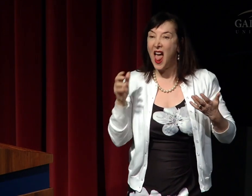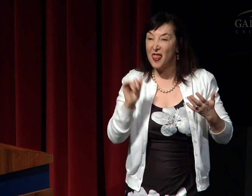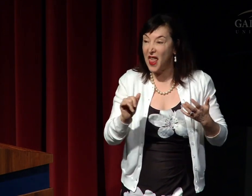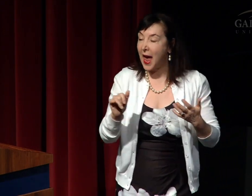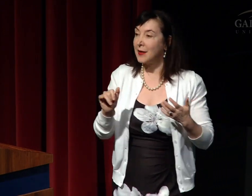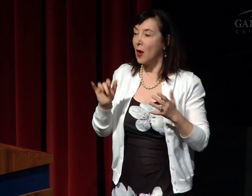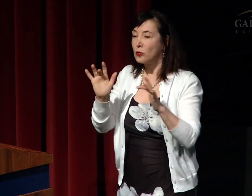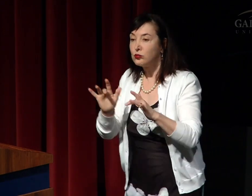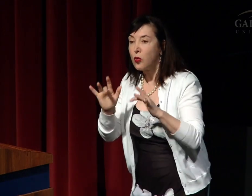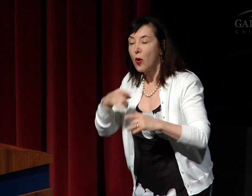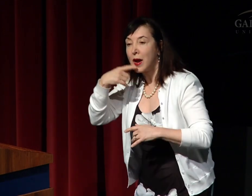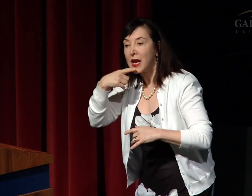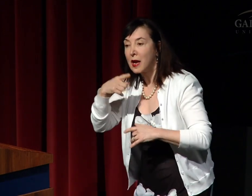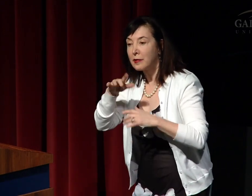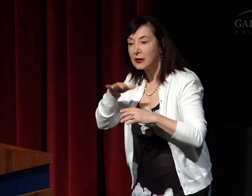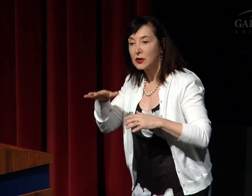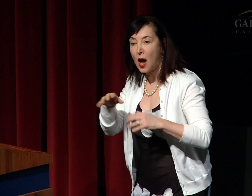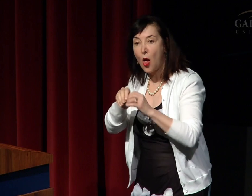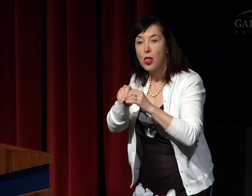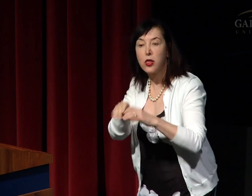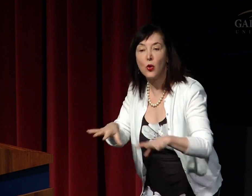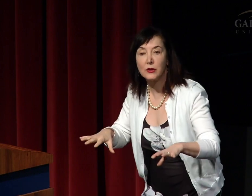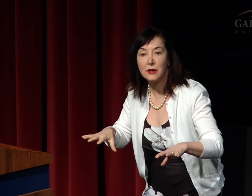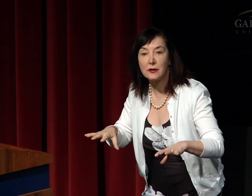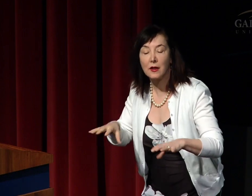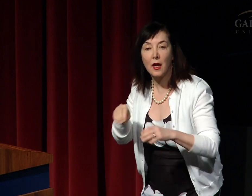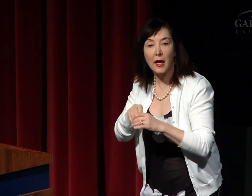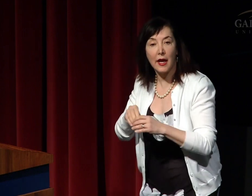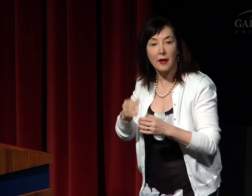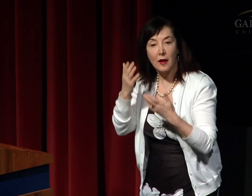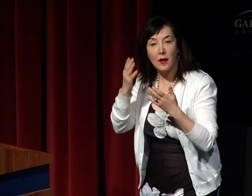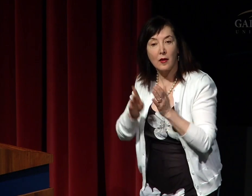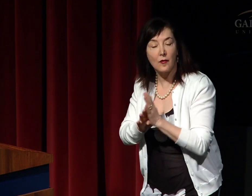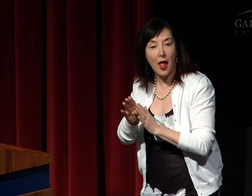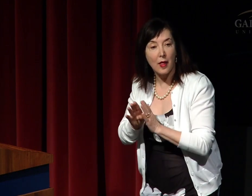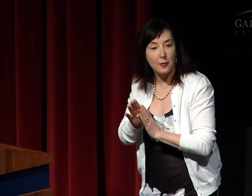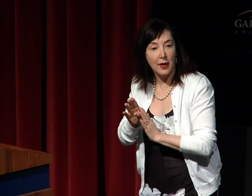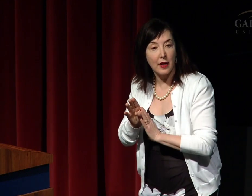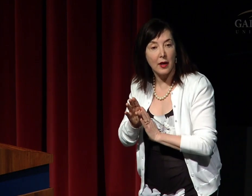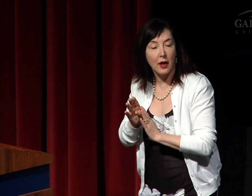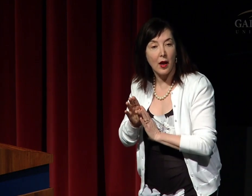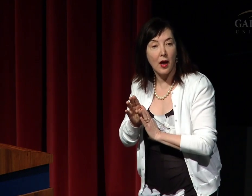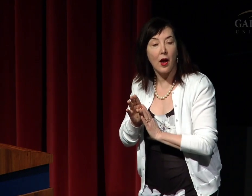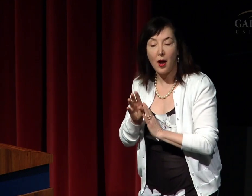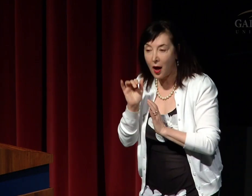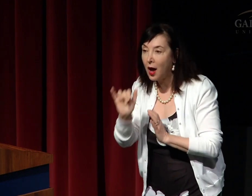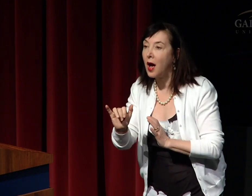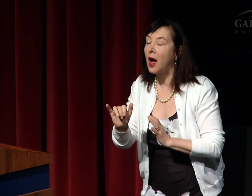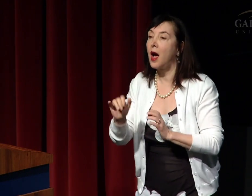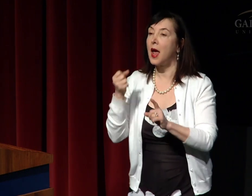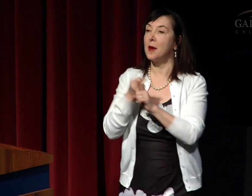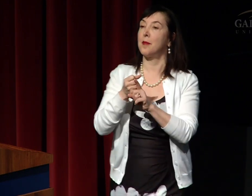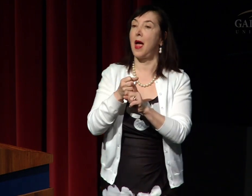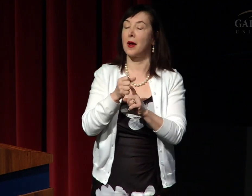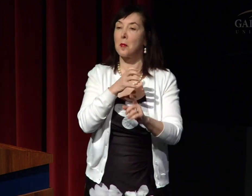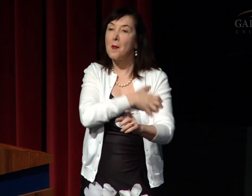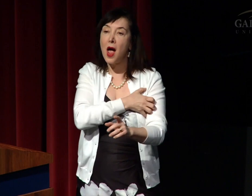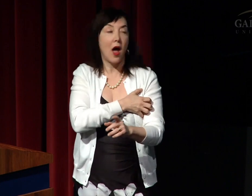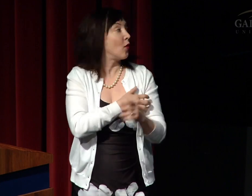Sadly, hearing nonsigning children, they lose that ability. They did have it when they were born, but they end up losing that ability.